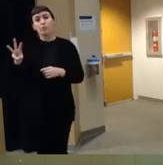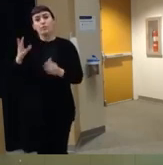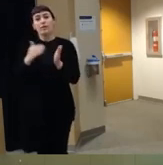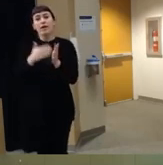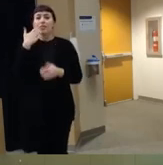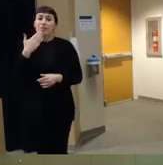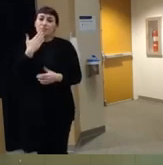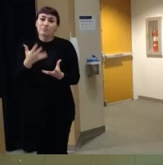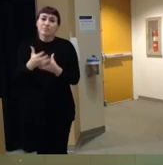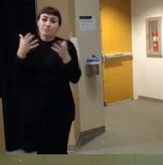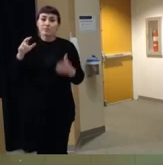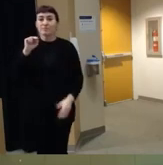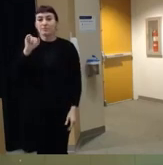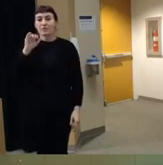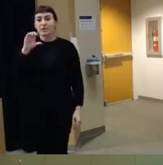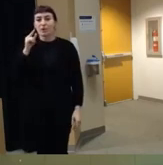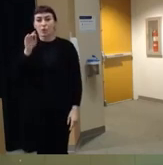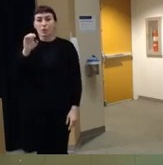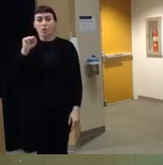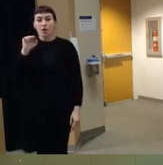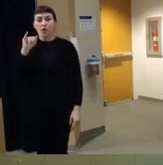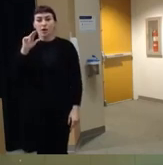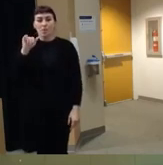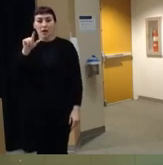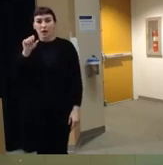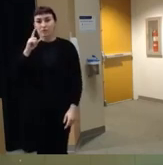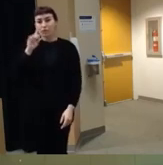so much to Nicole Michaels for spending your time with us today and sharing your